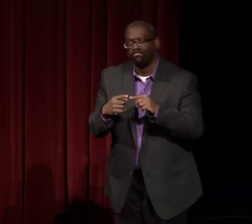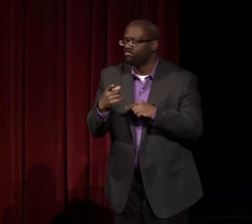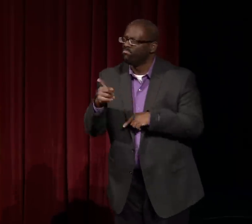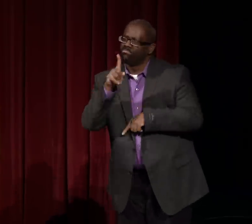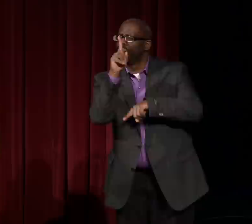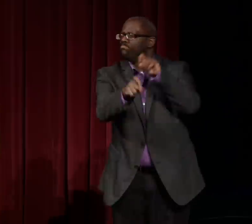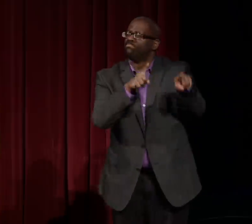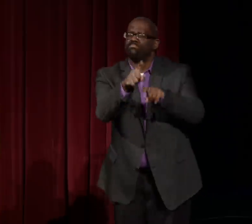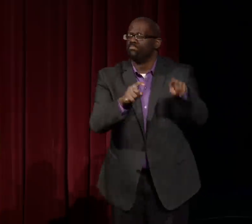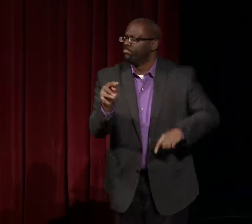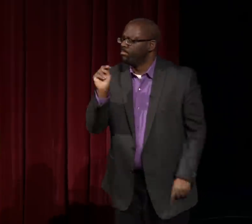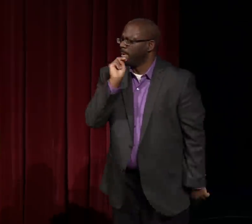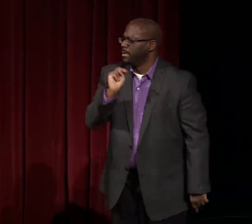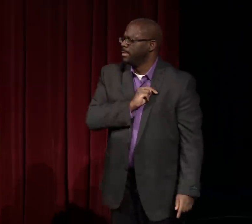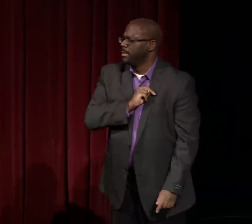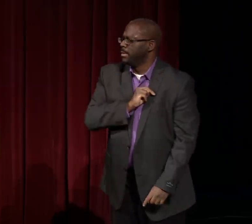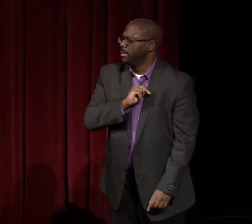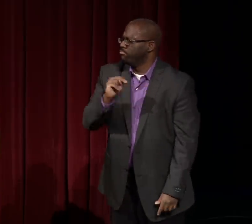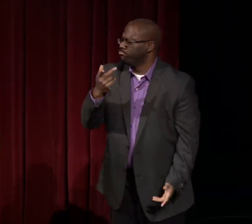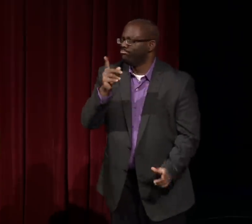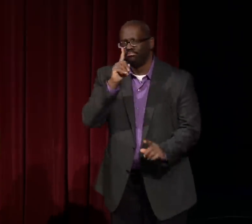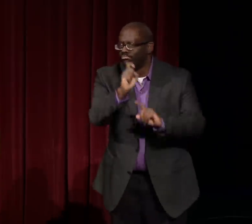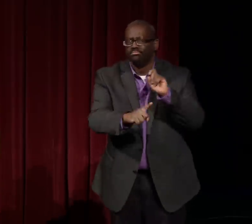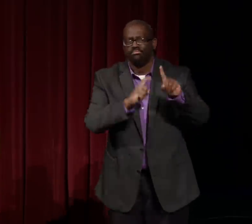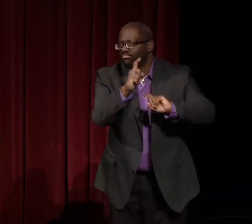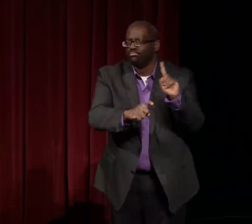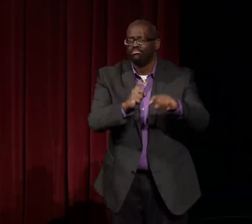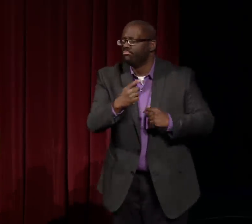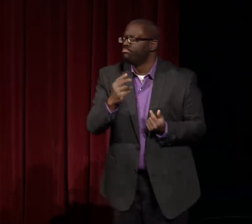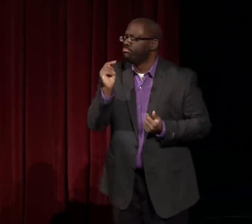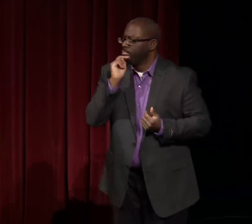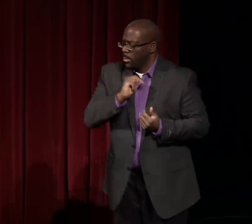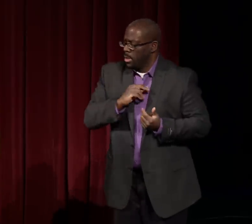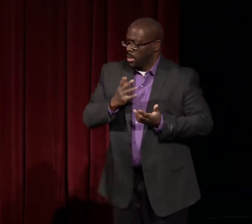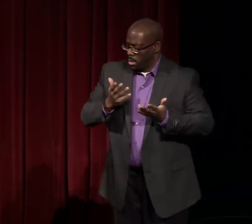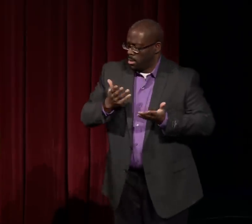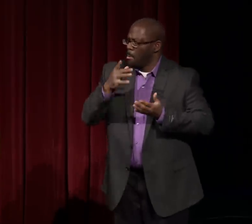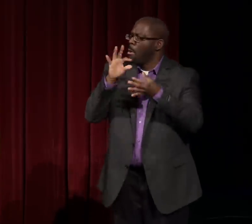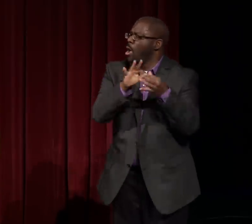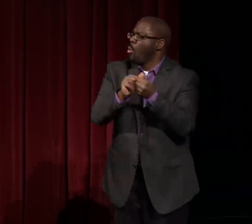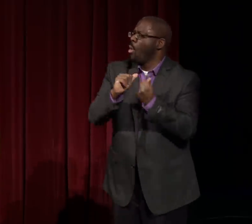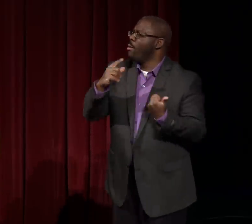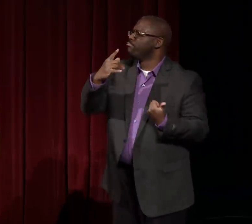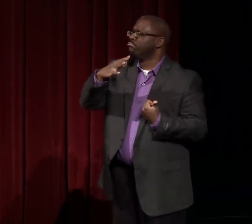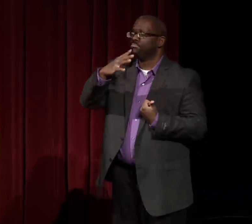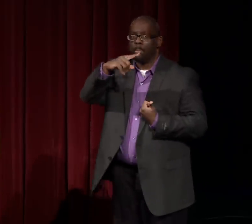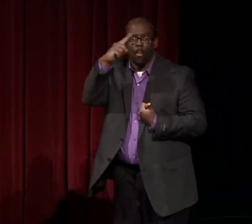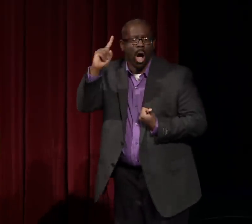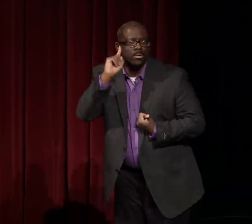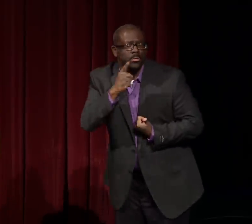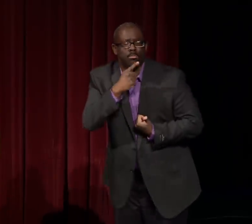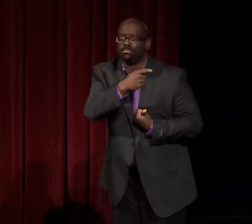He was a diligent student and very engaged. And asked a number of questions of Nathie.